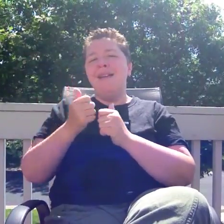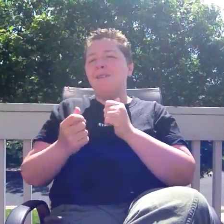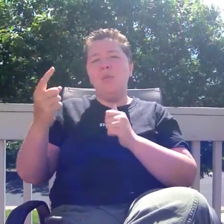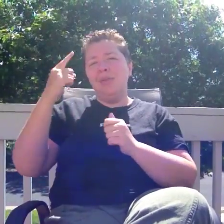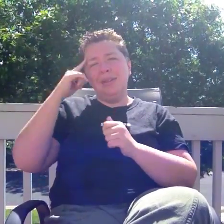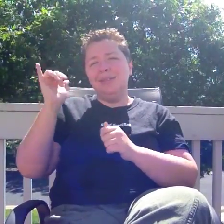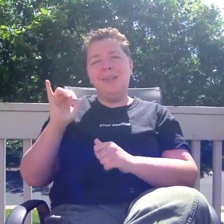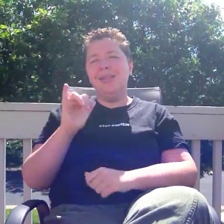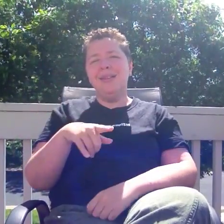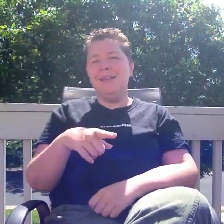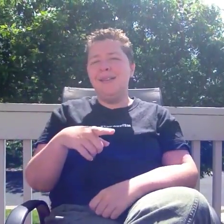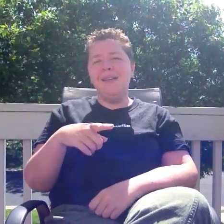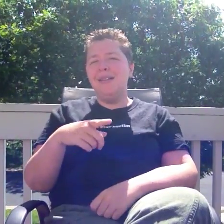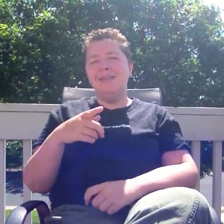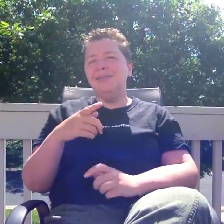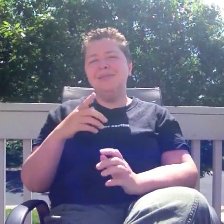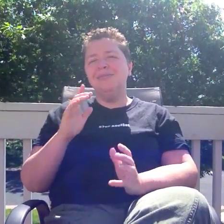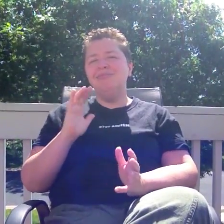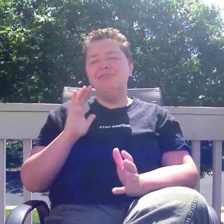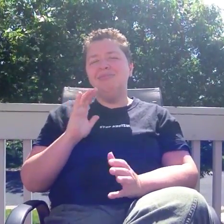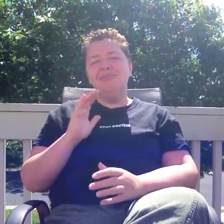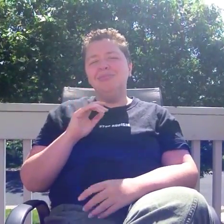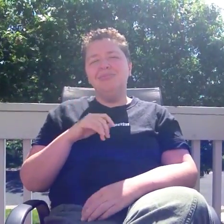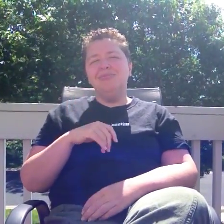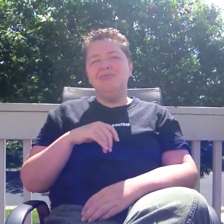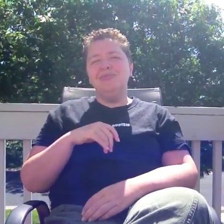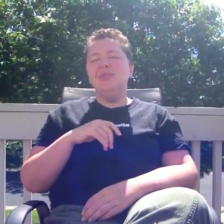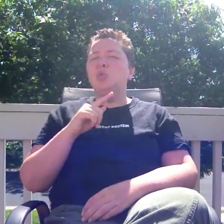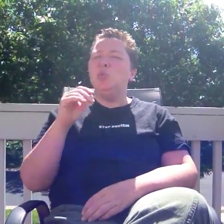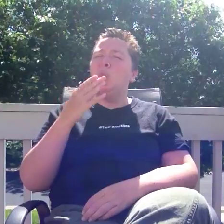that not everyone thinks the same way. It's too bad, really.